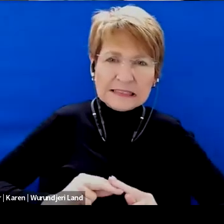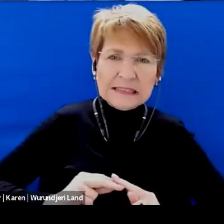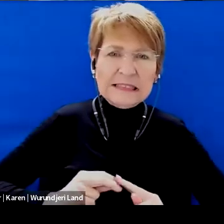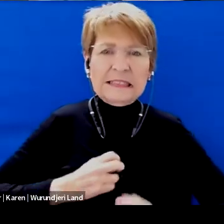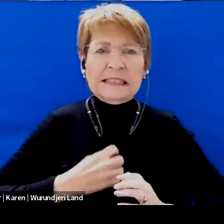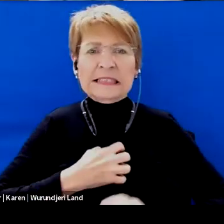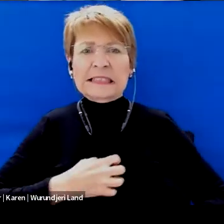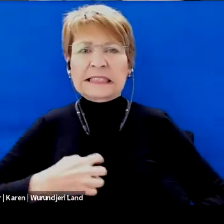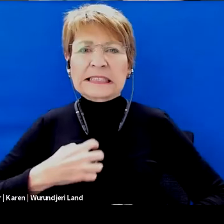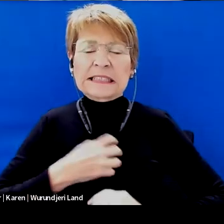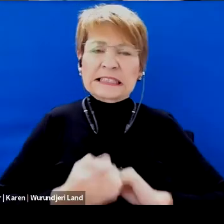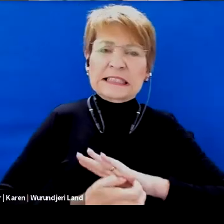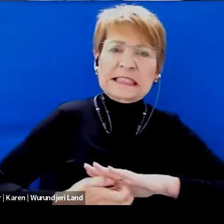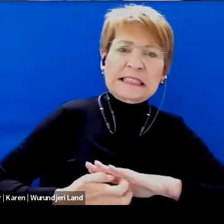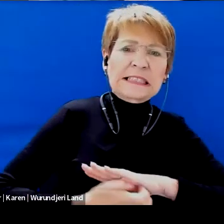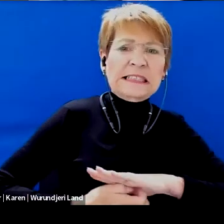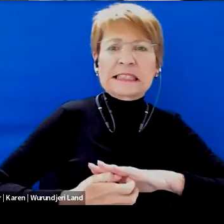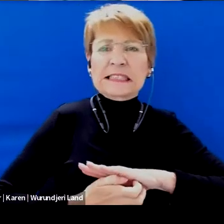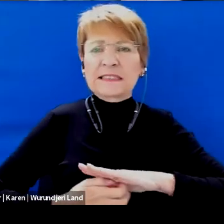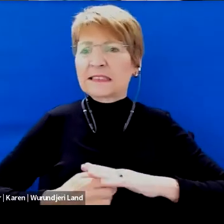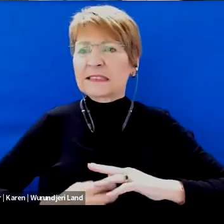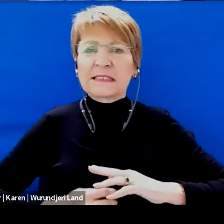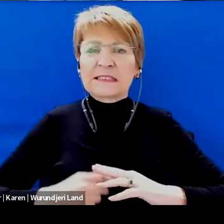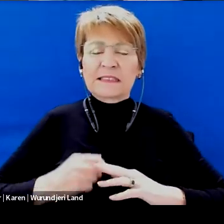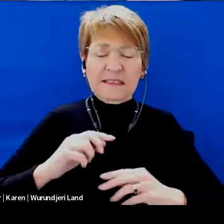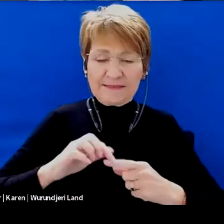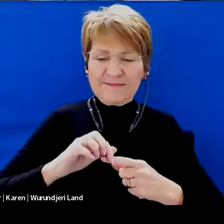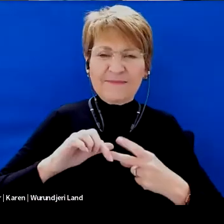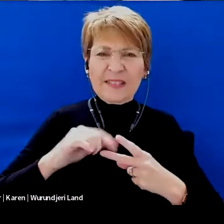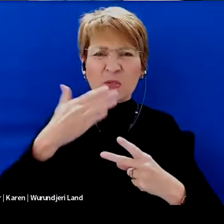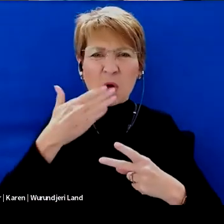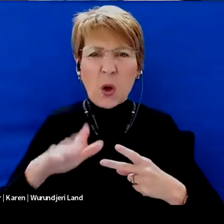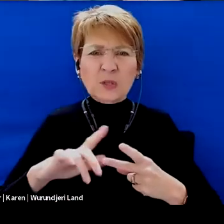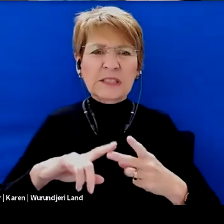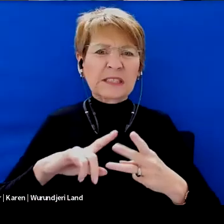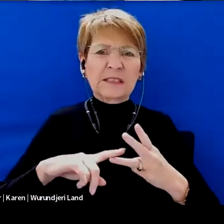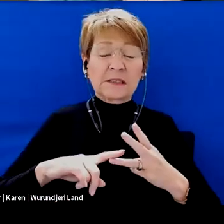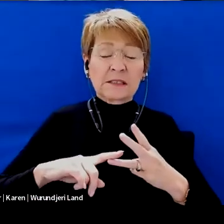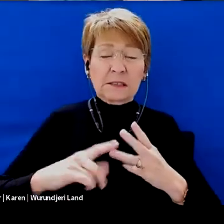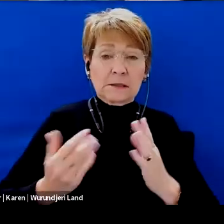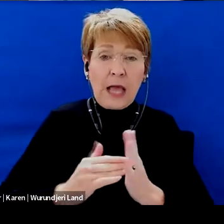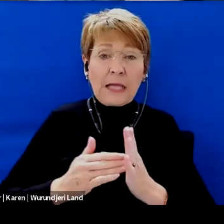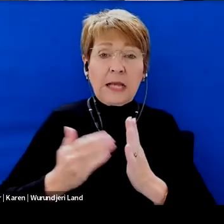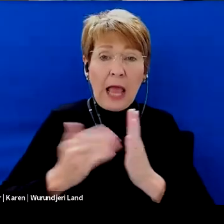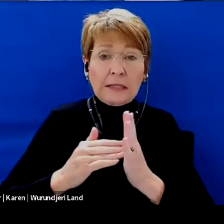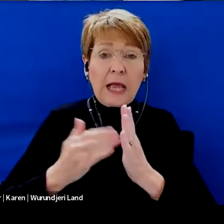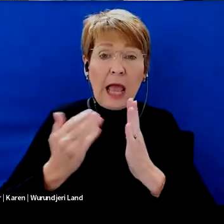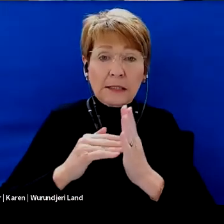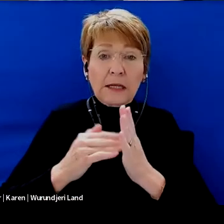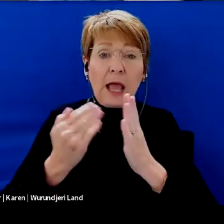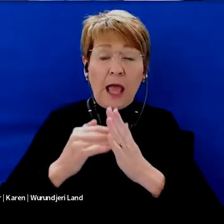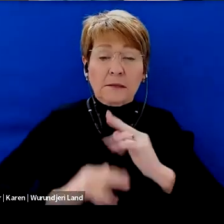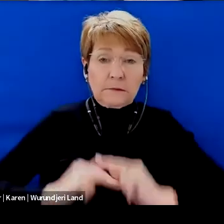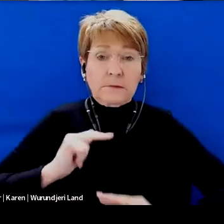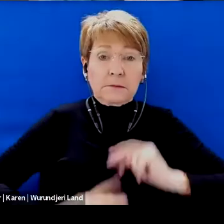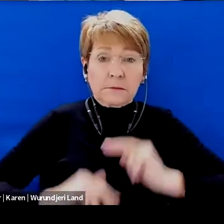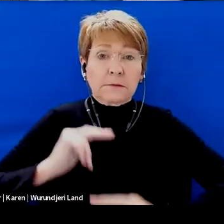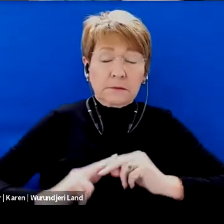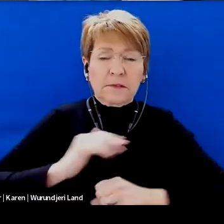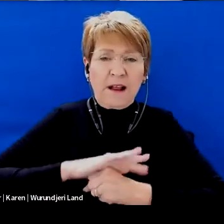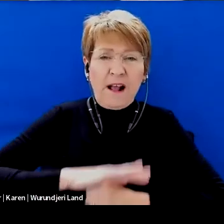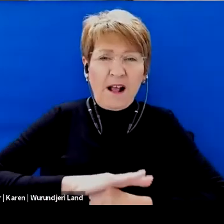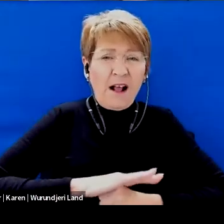It's hot. It's all these things would empty the water, and by the time we're home, we lose it.